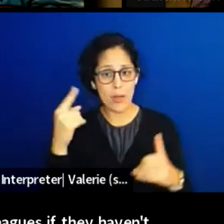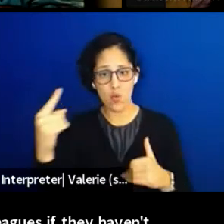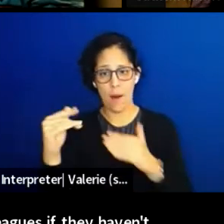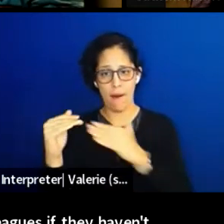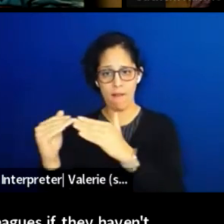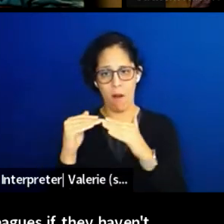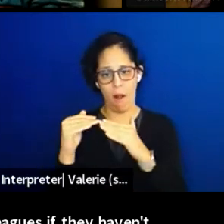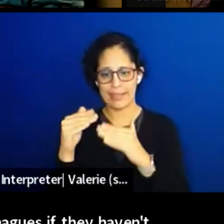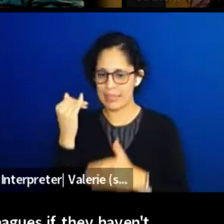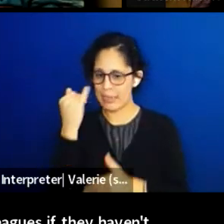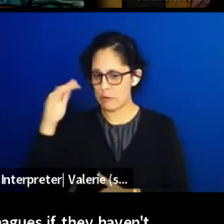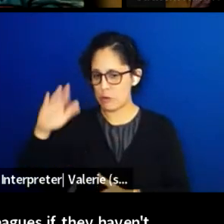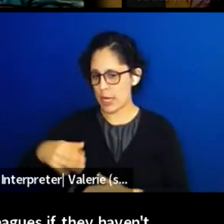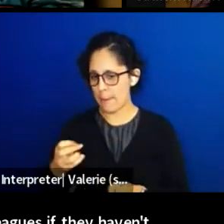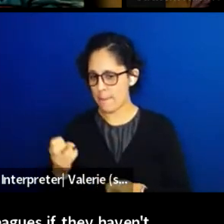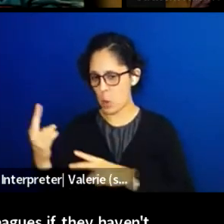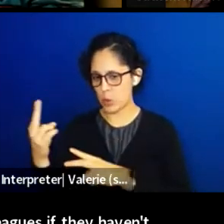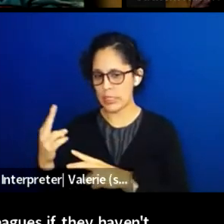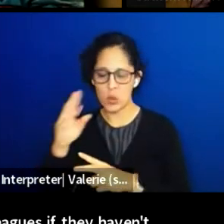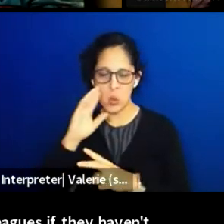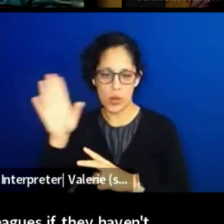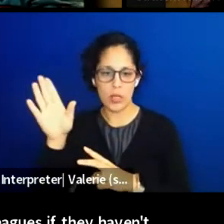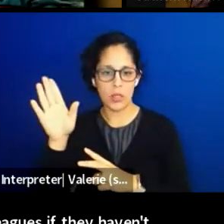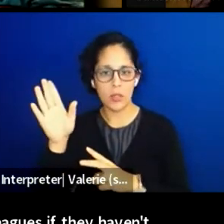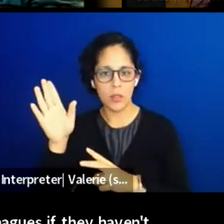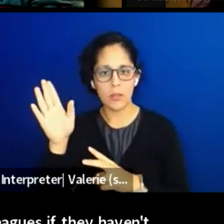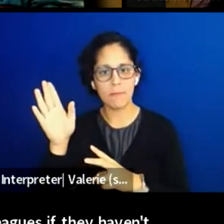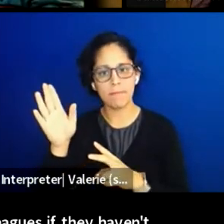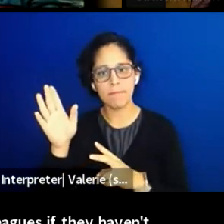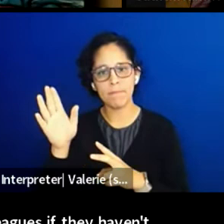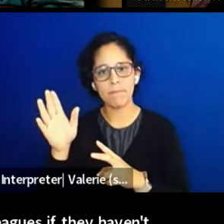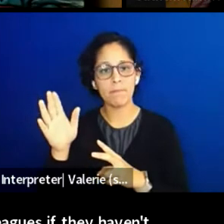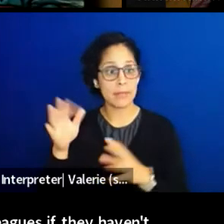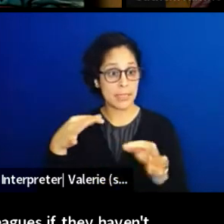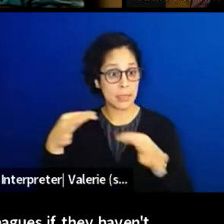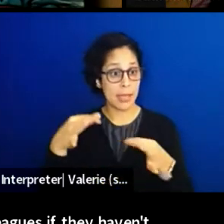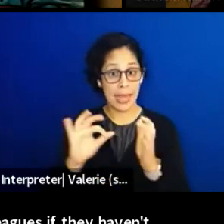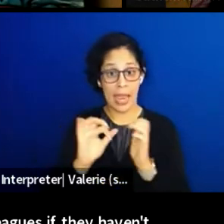on how to send you both money to continue the frontline work